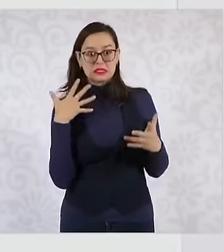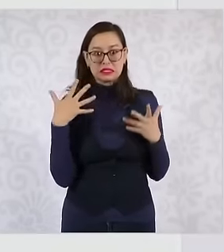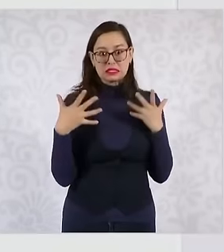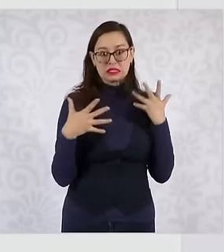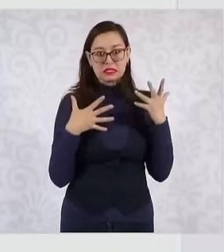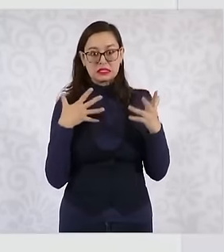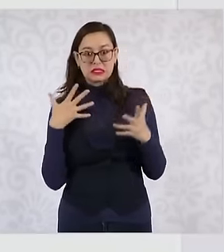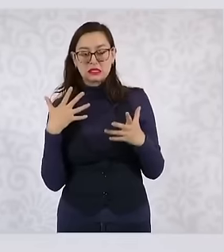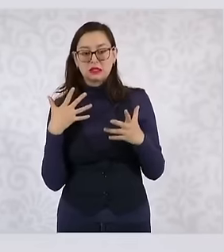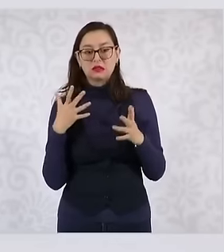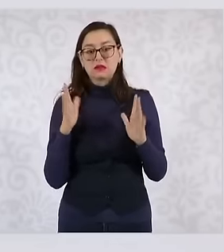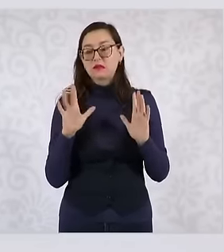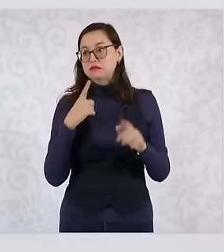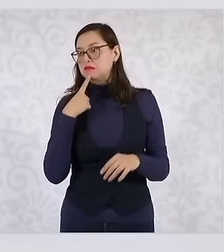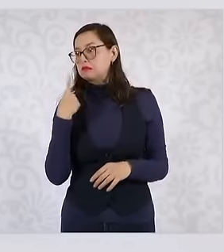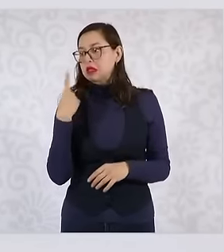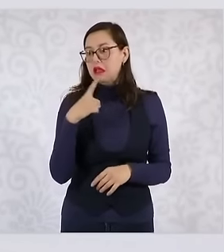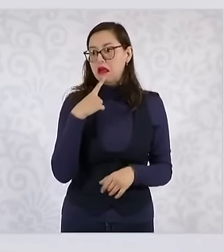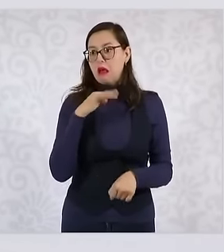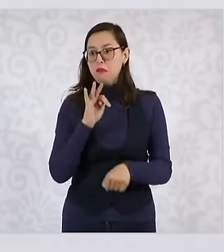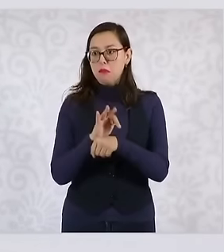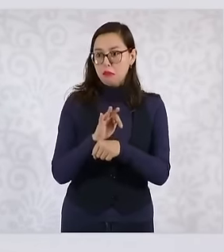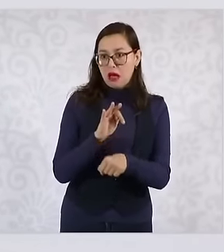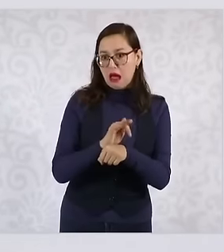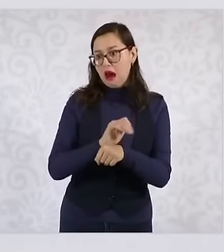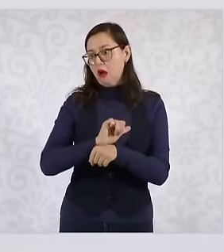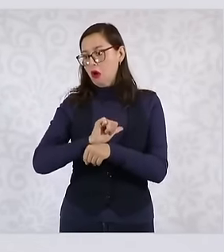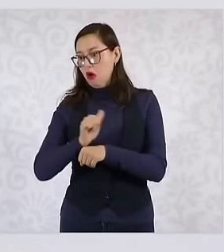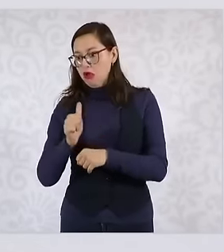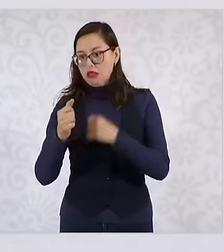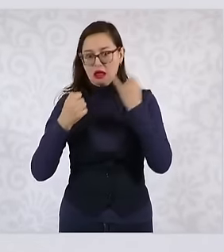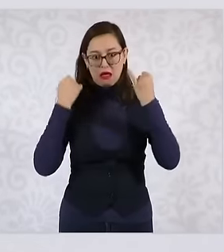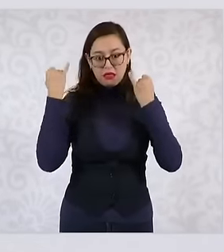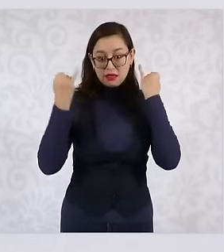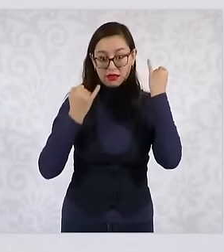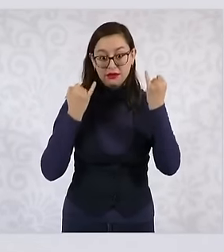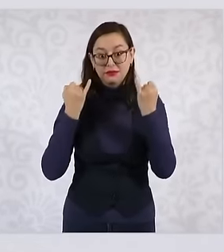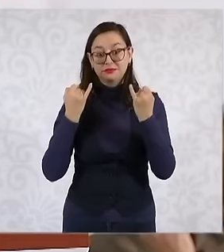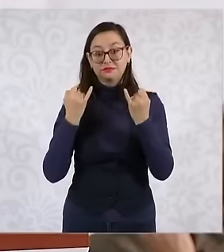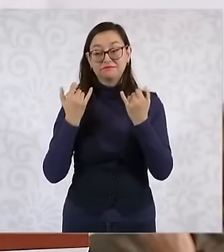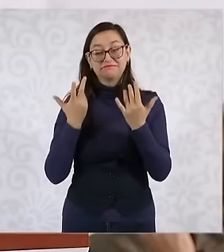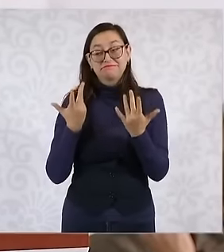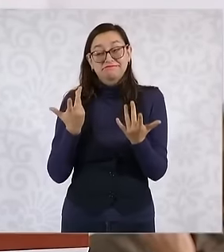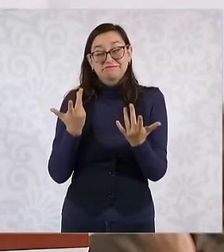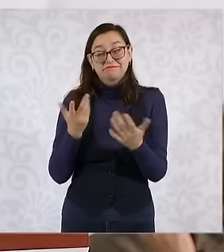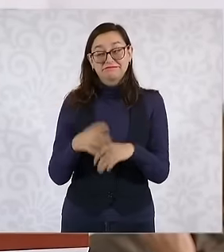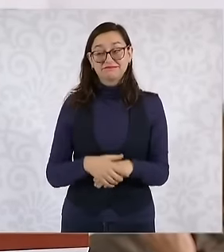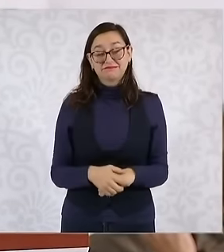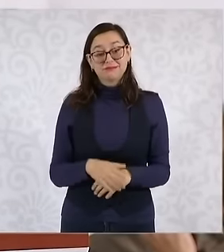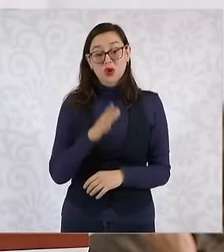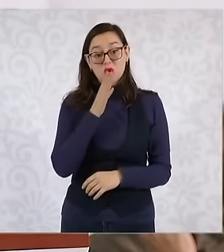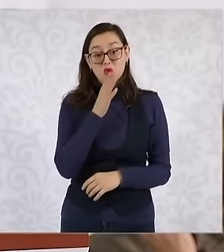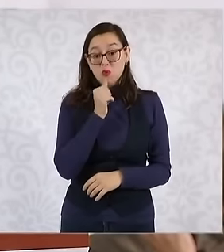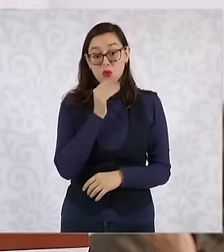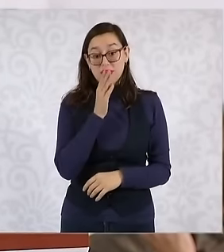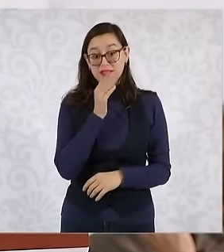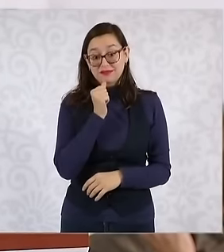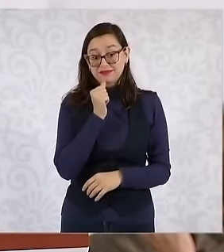court or in any other instance, even international, because it does not have its support, the people